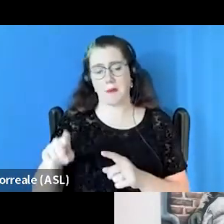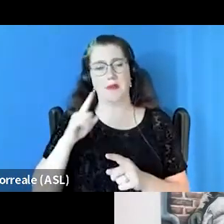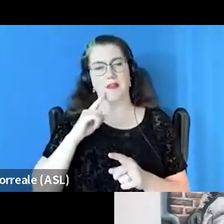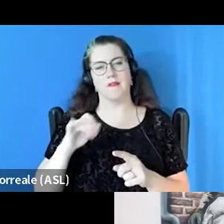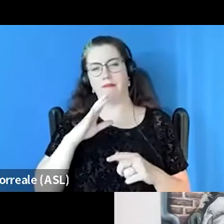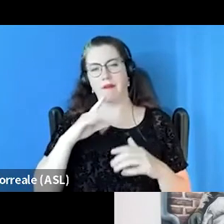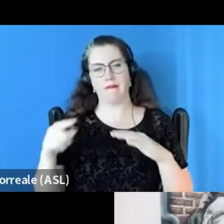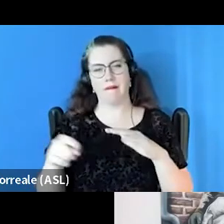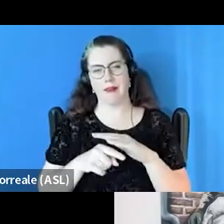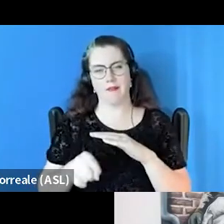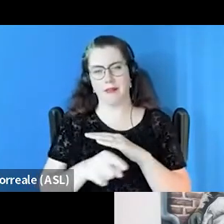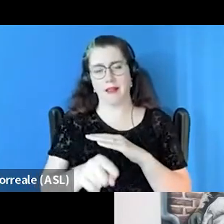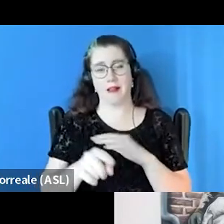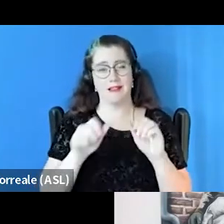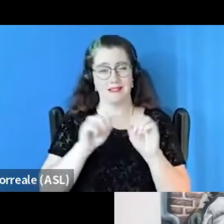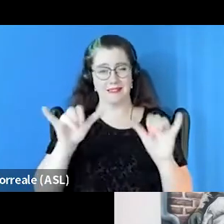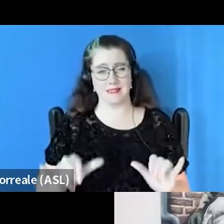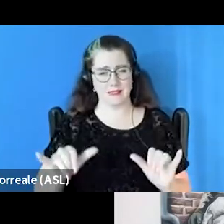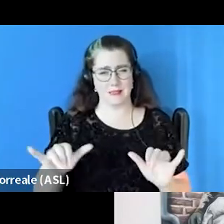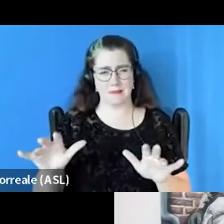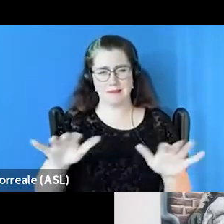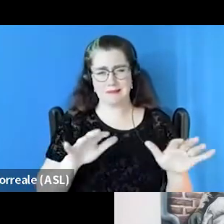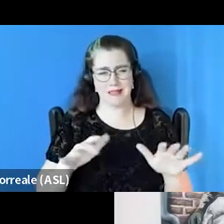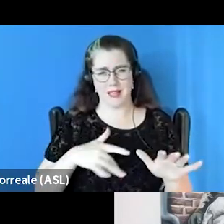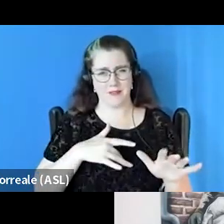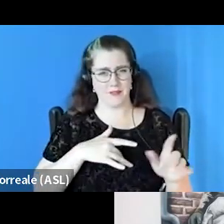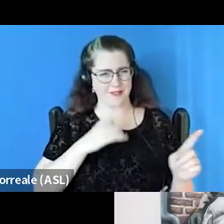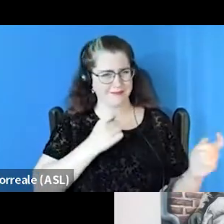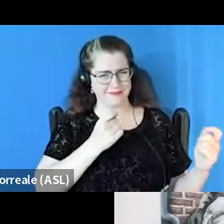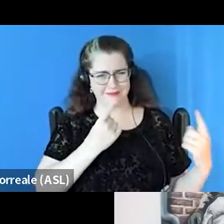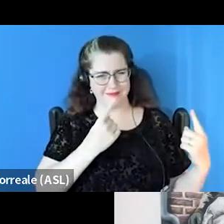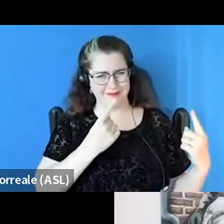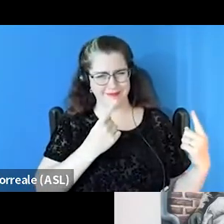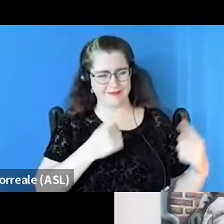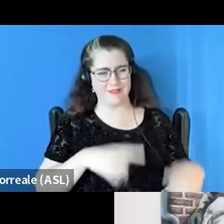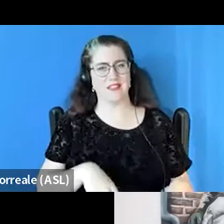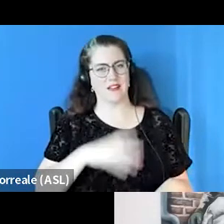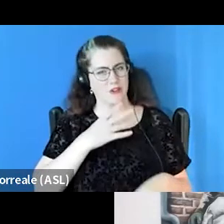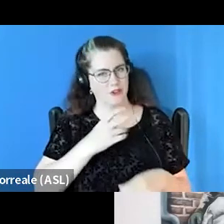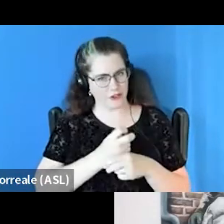is they don't have people that they feel like understand them or look like them